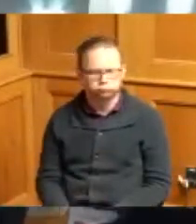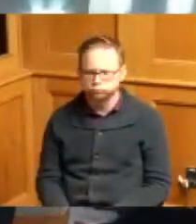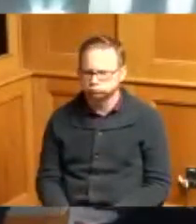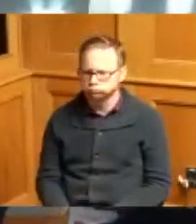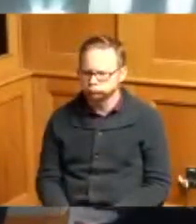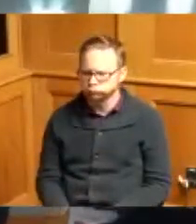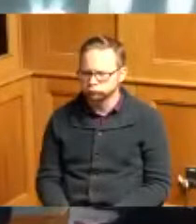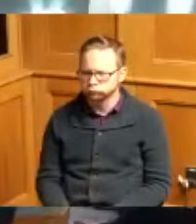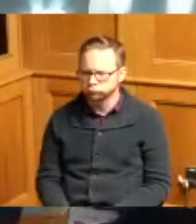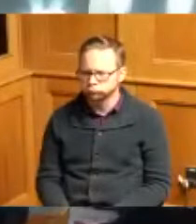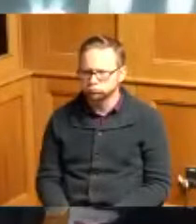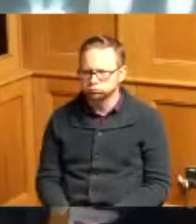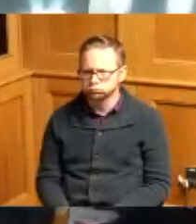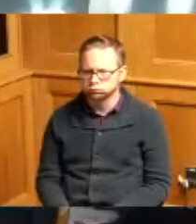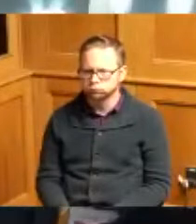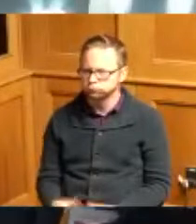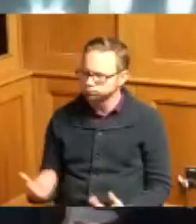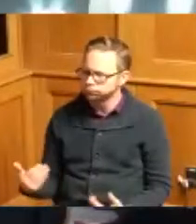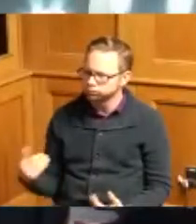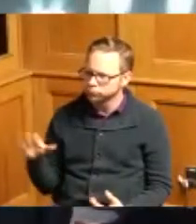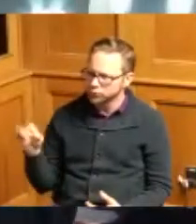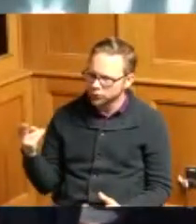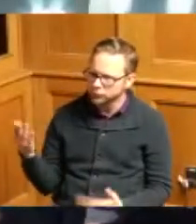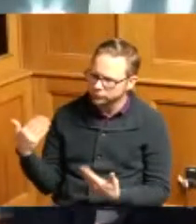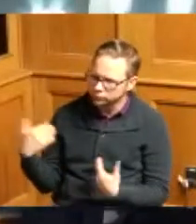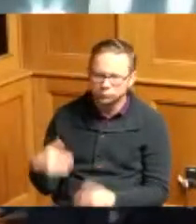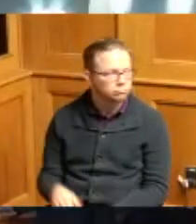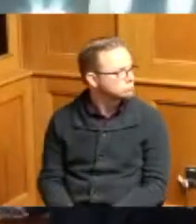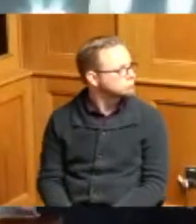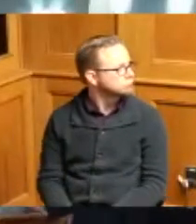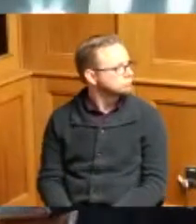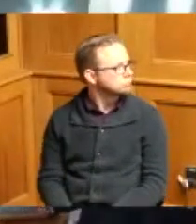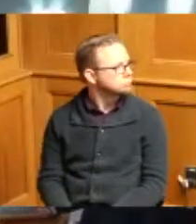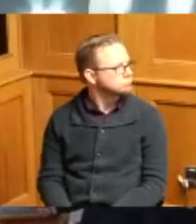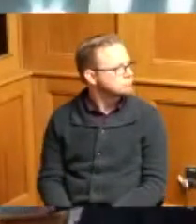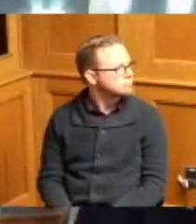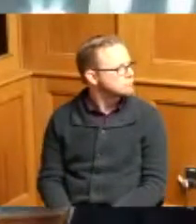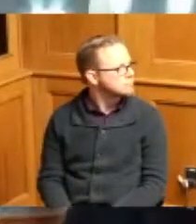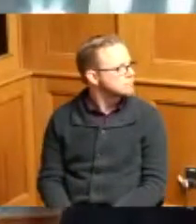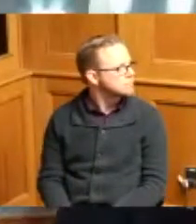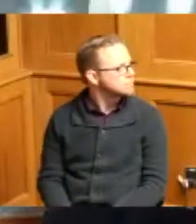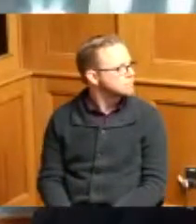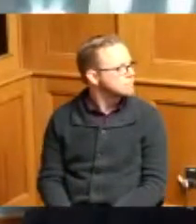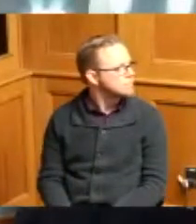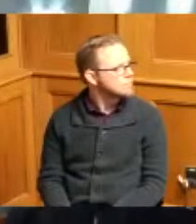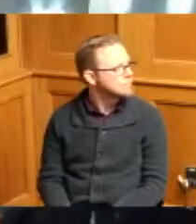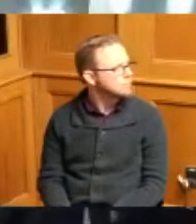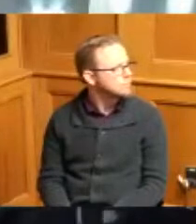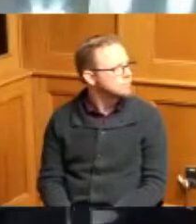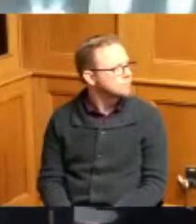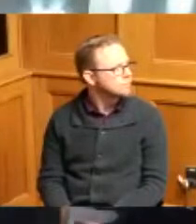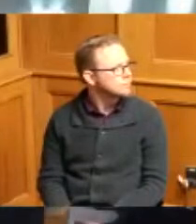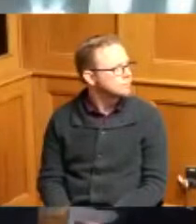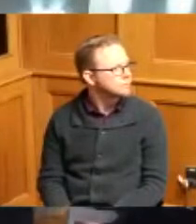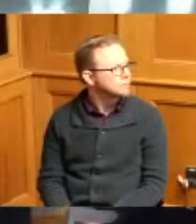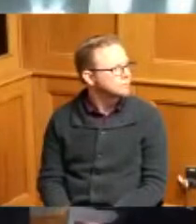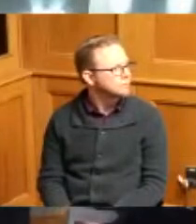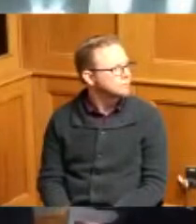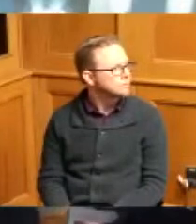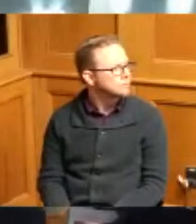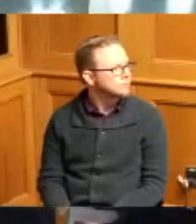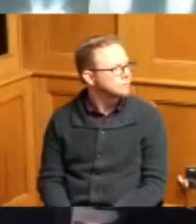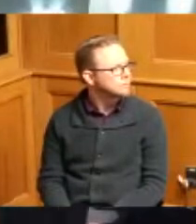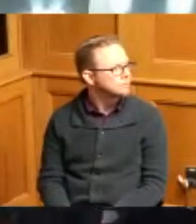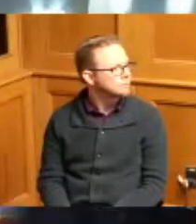go right there coach we want you to say something